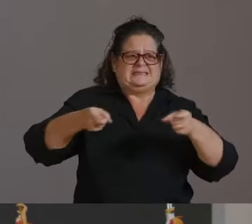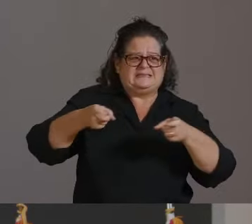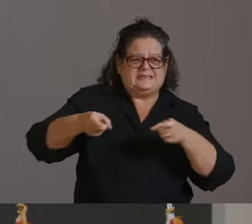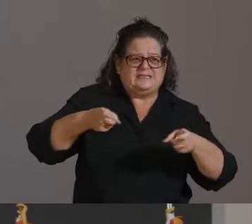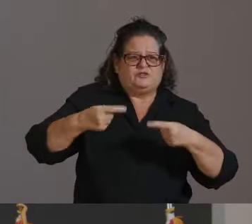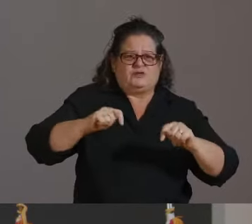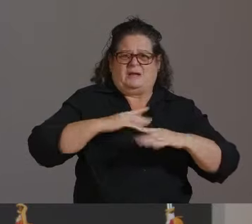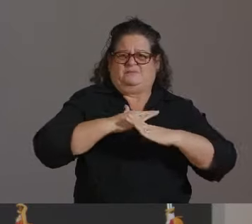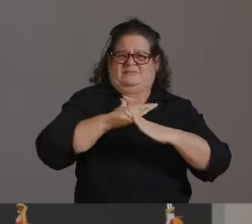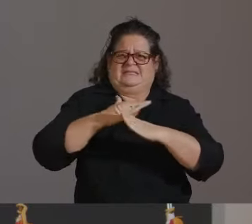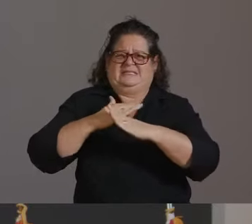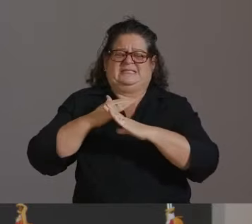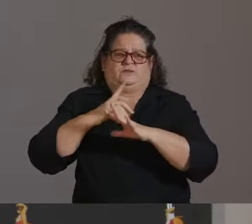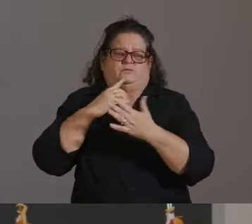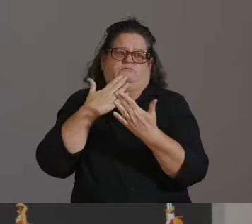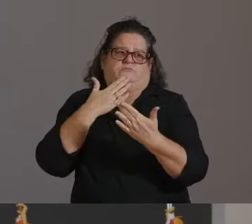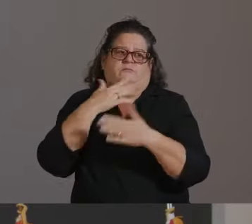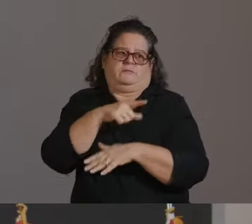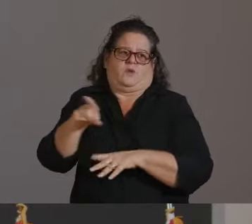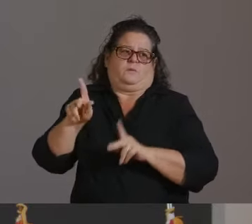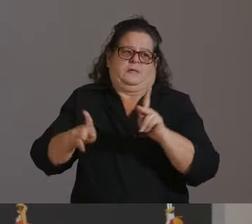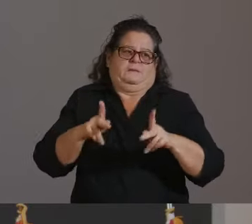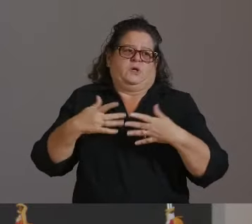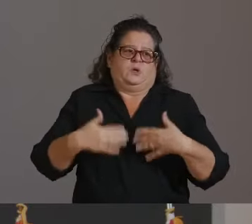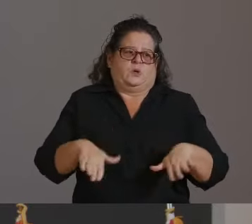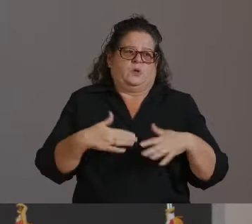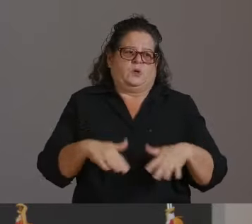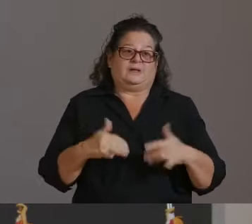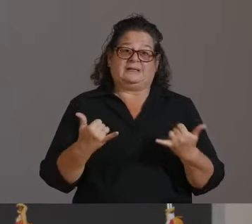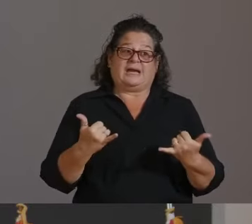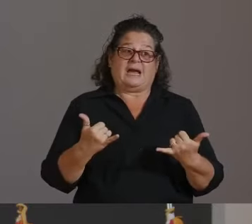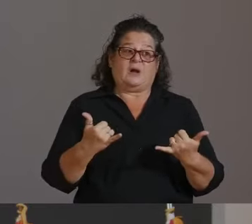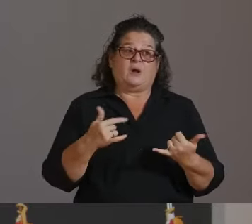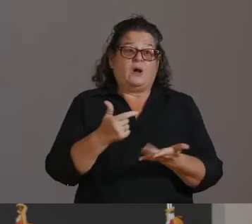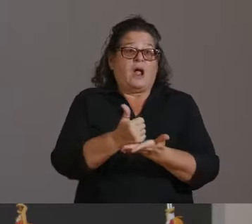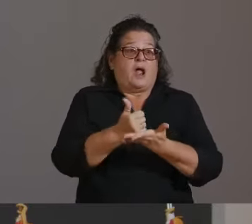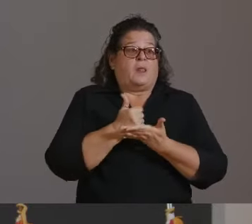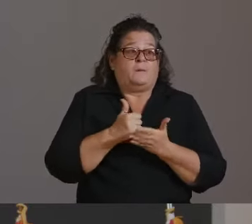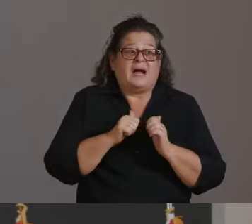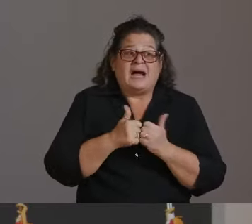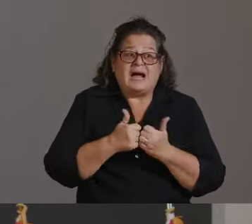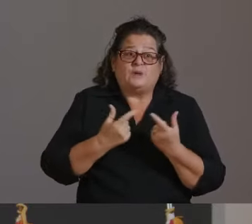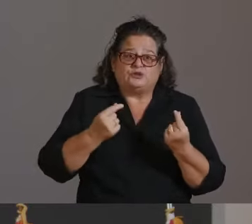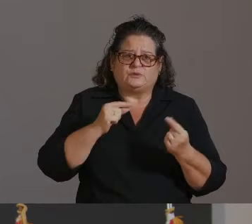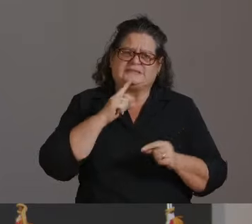PLEASE HELP US KEEP UP THIS MOMENTUM BY TAKING THE FLU SERIOUSLY AND GETTING A FLU SHOT.